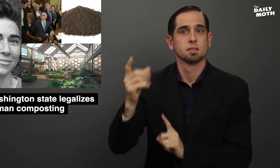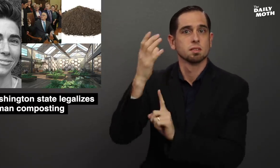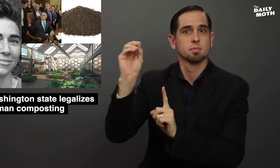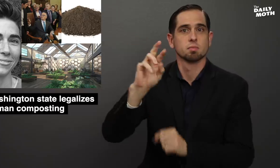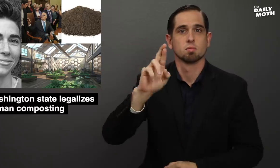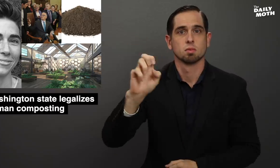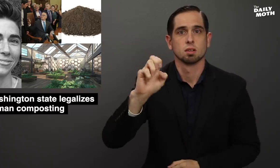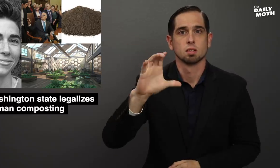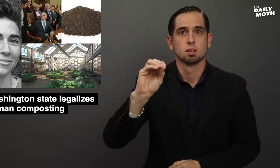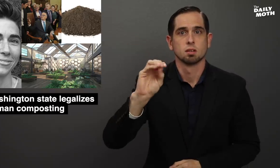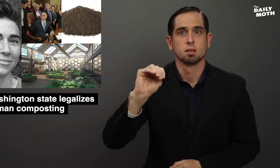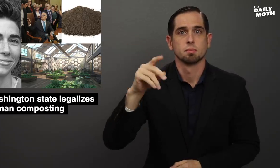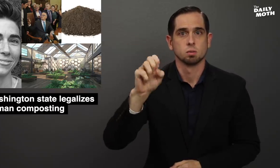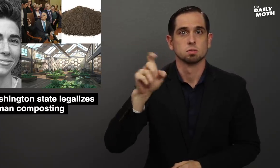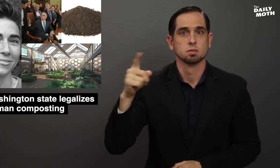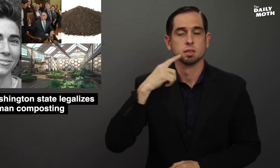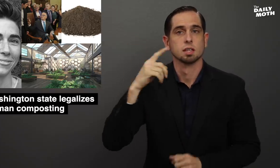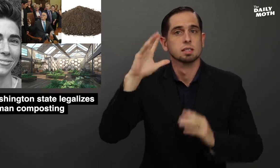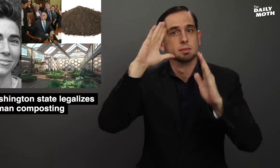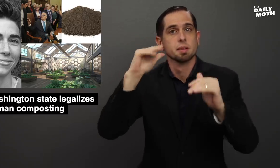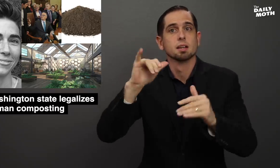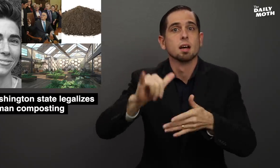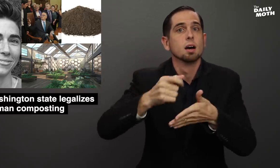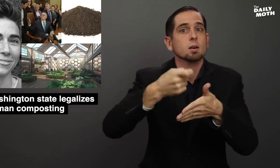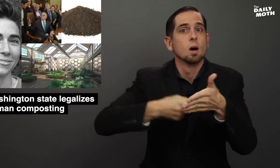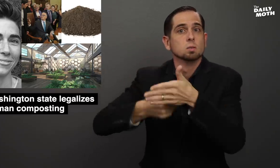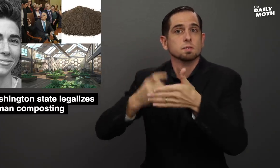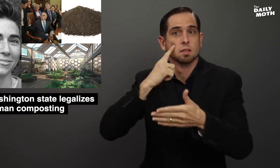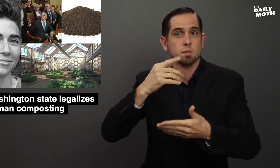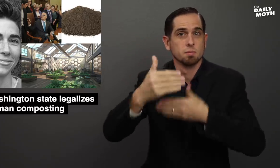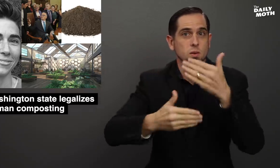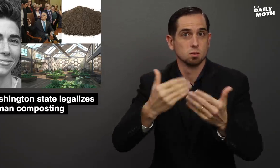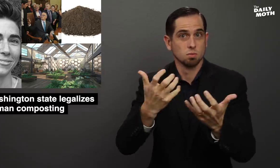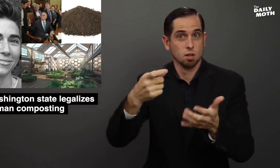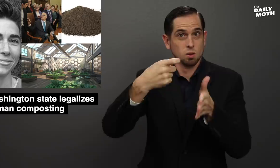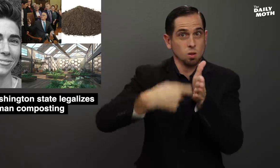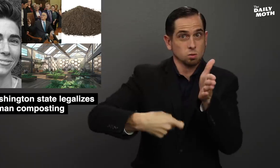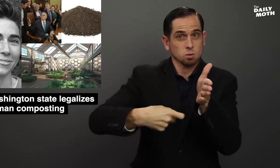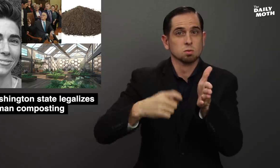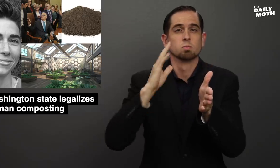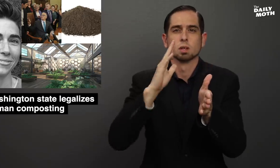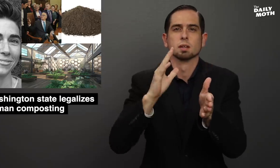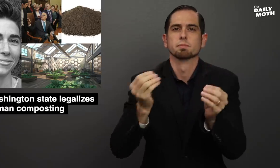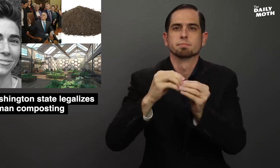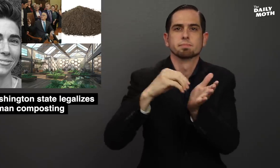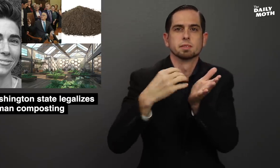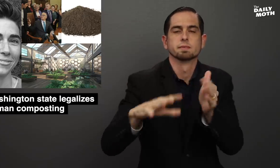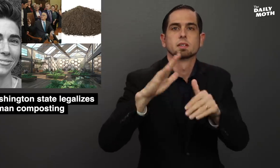Recompose said they expect the costs to be more